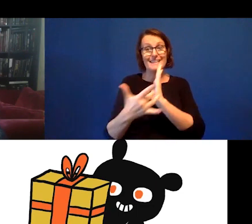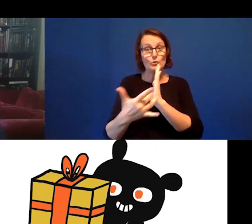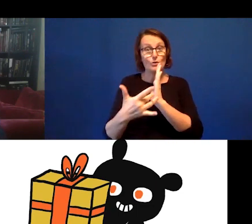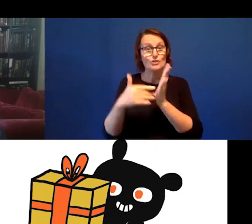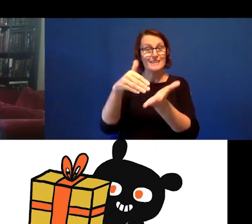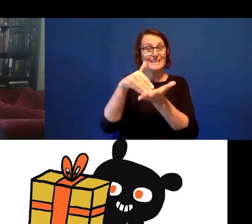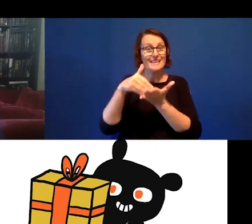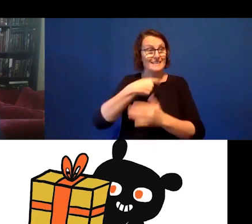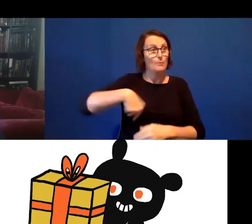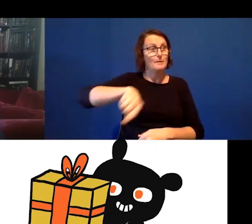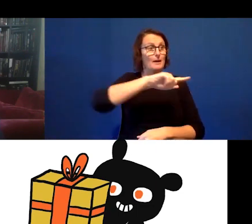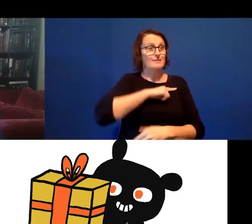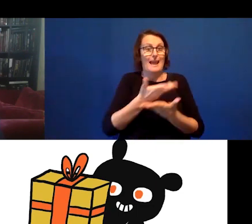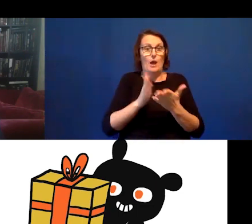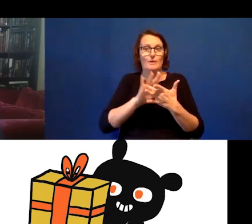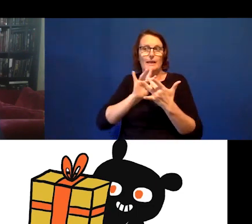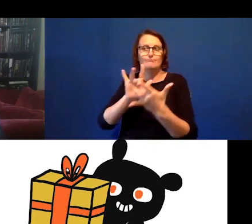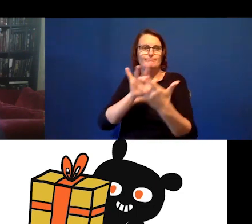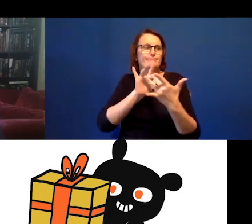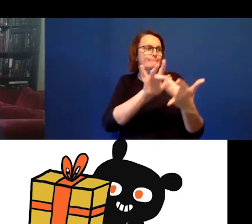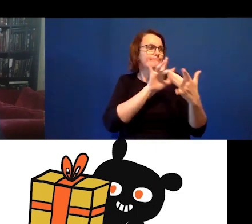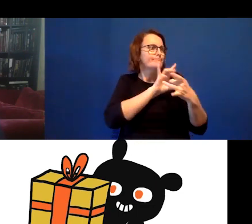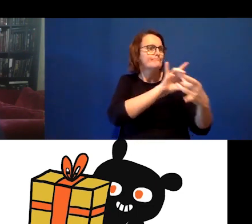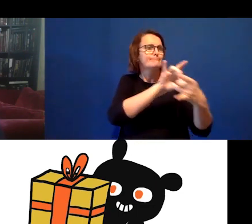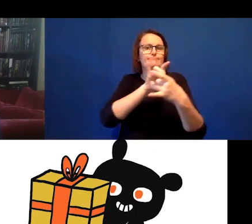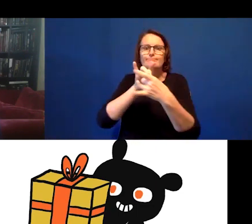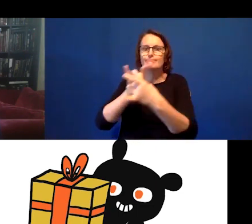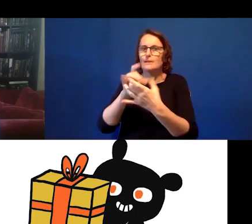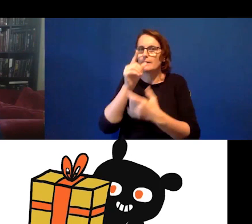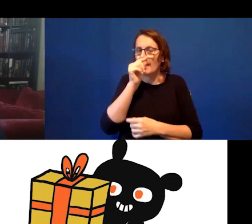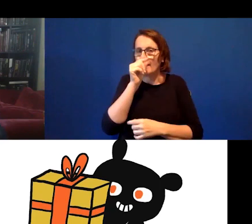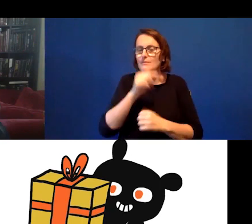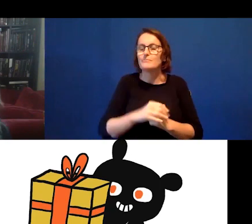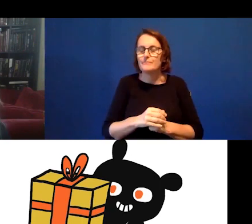interconnectedness. And there is actually a rich history to this, one